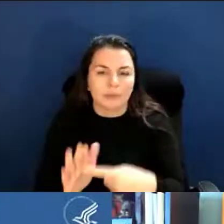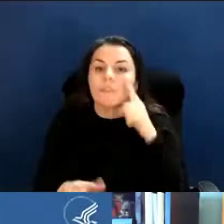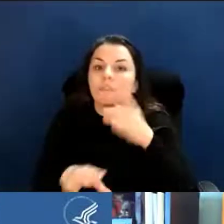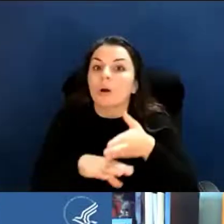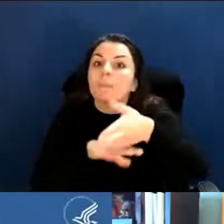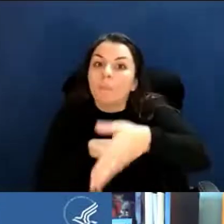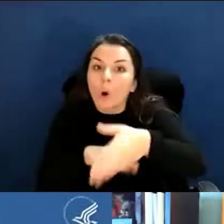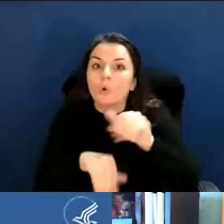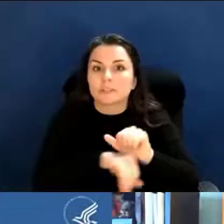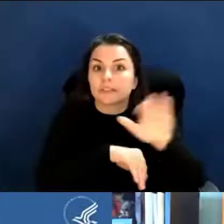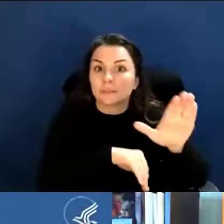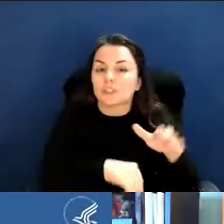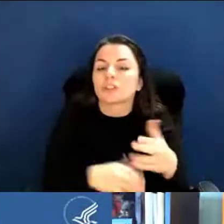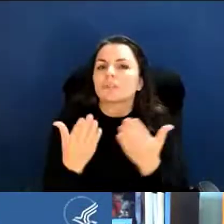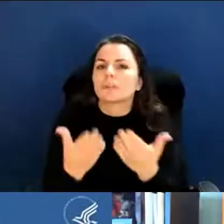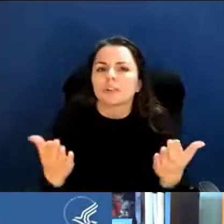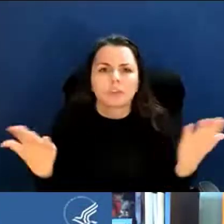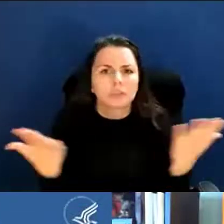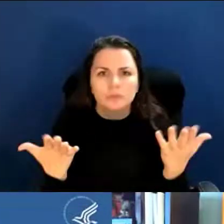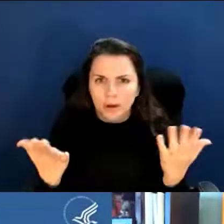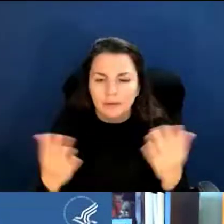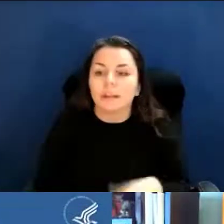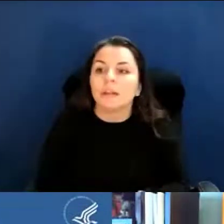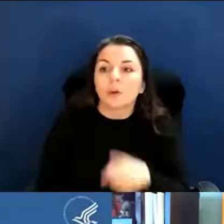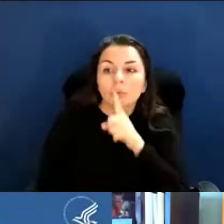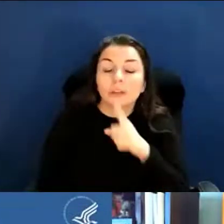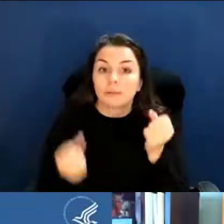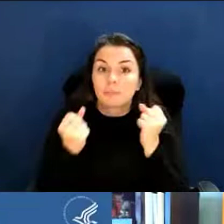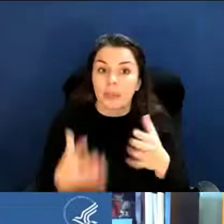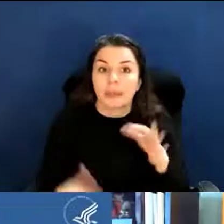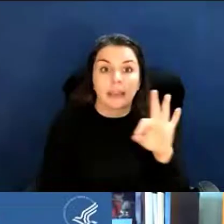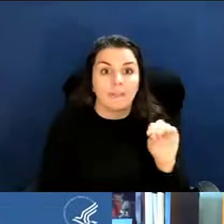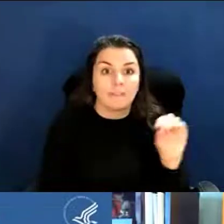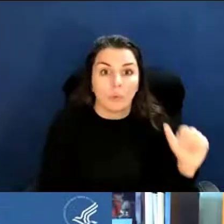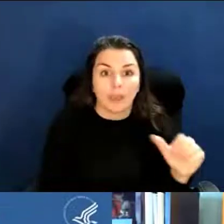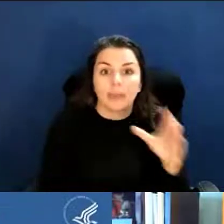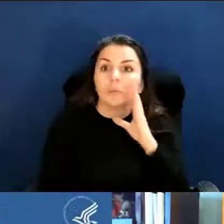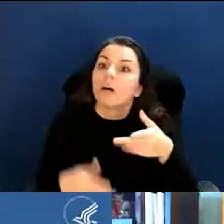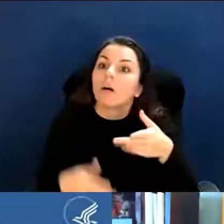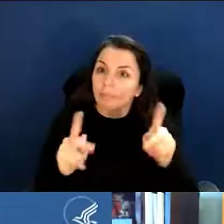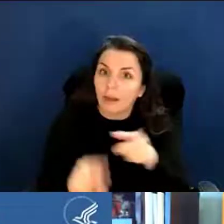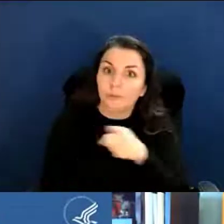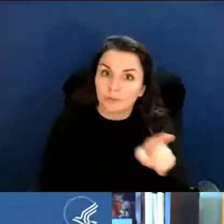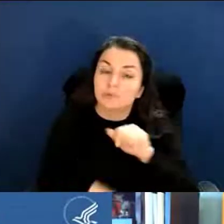So many FOAs allow you to submit post submission materials